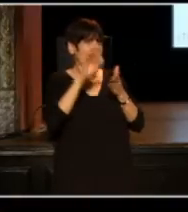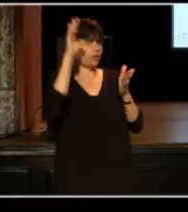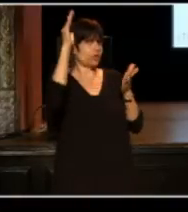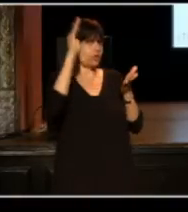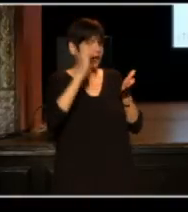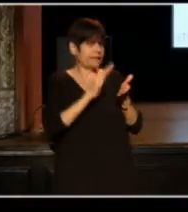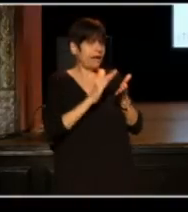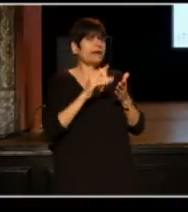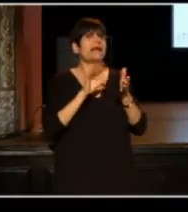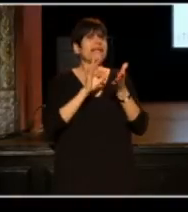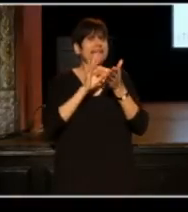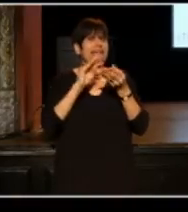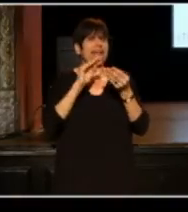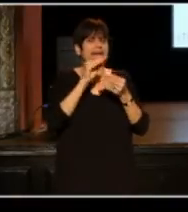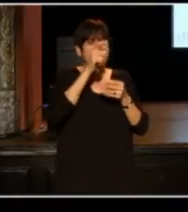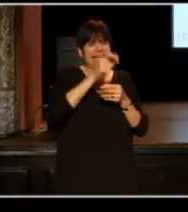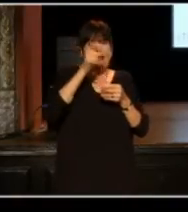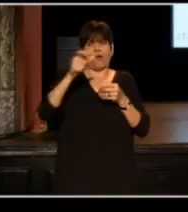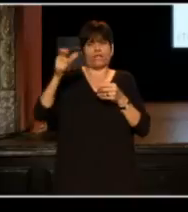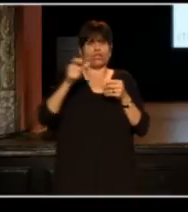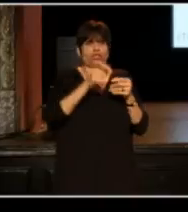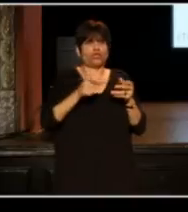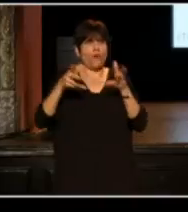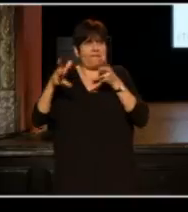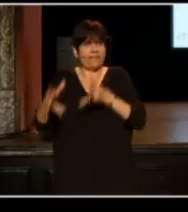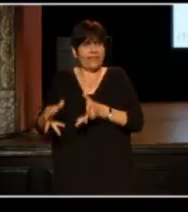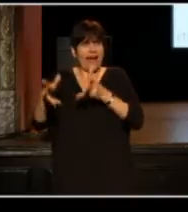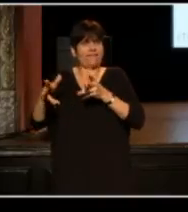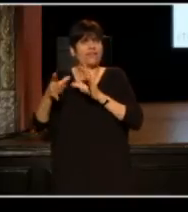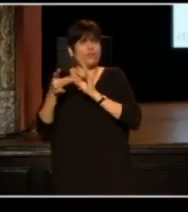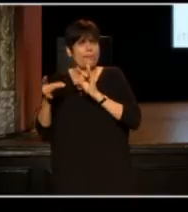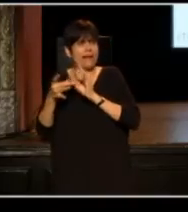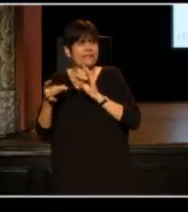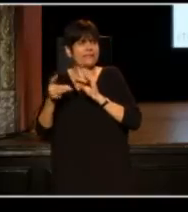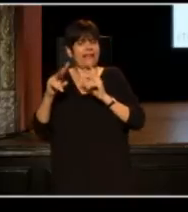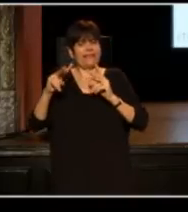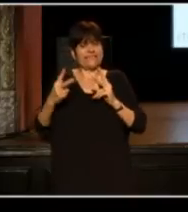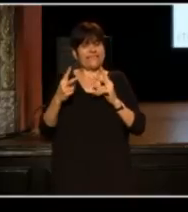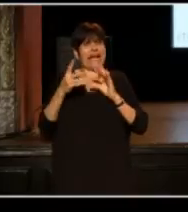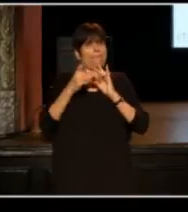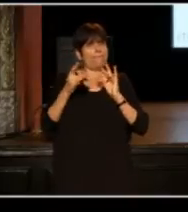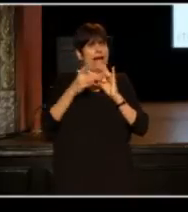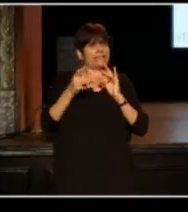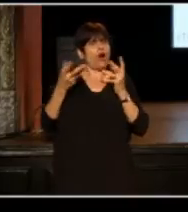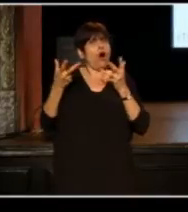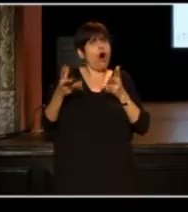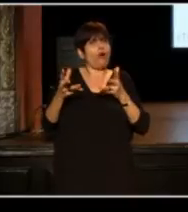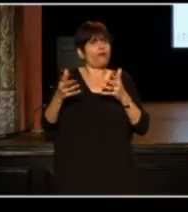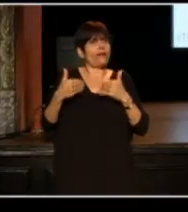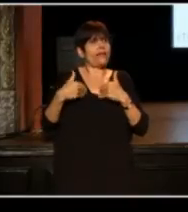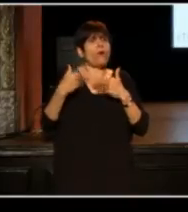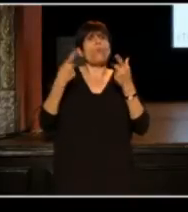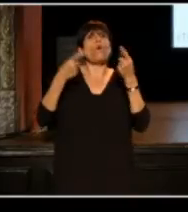that those are the number characters you have left in your message. I'm in my second message, already, what happens on the third.